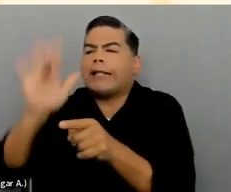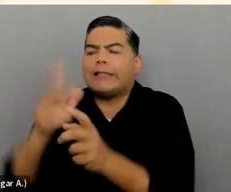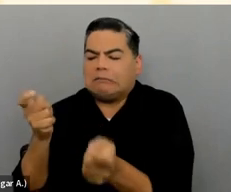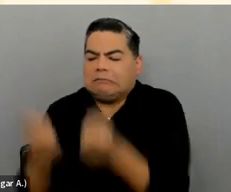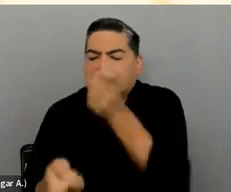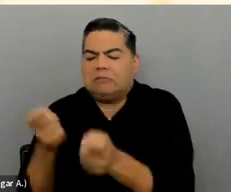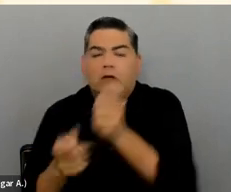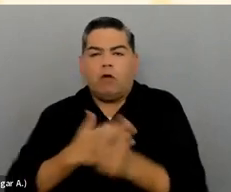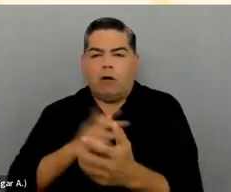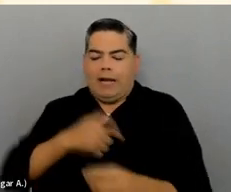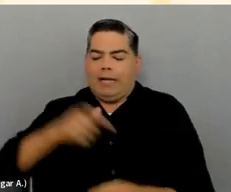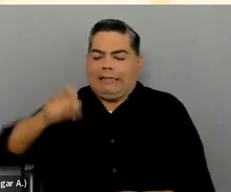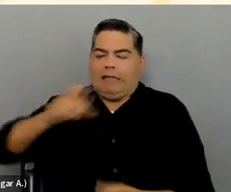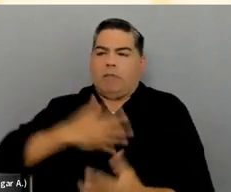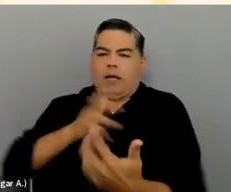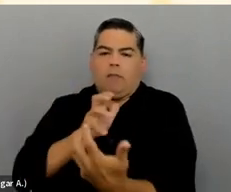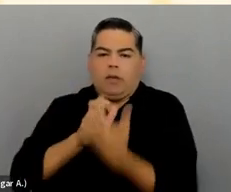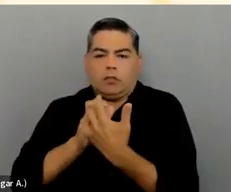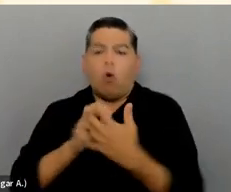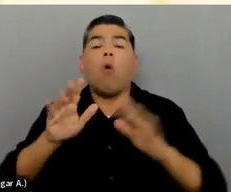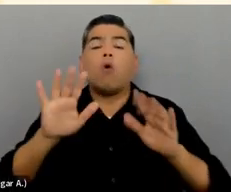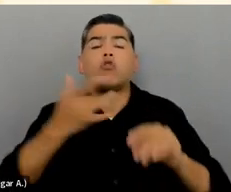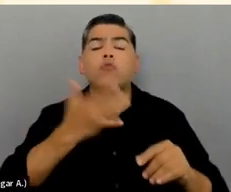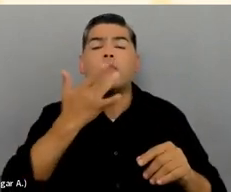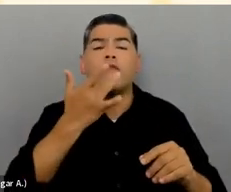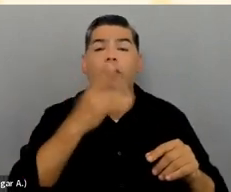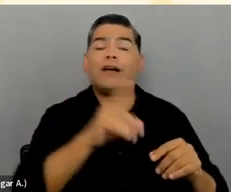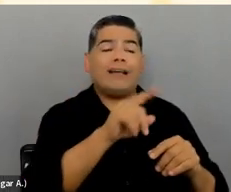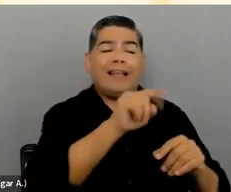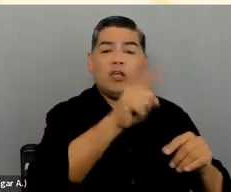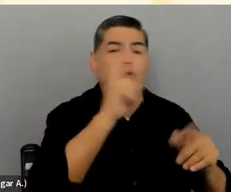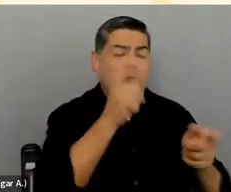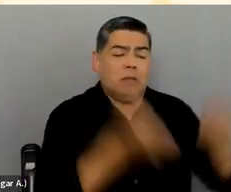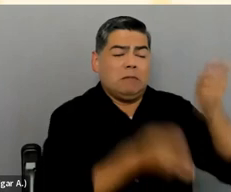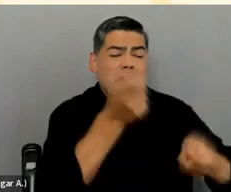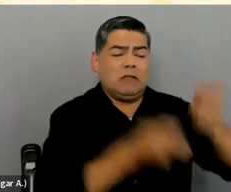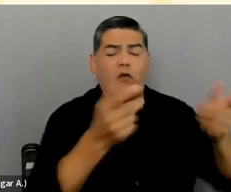as inclusive as possible, where you can’t cover all disabilities at once? Yes.